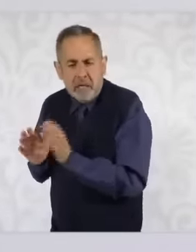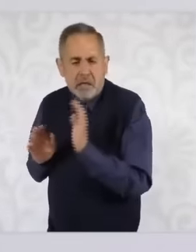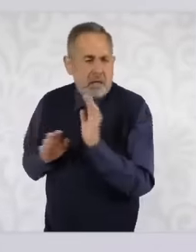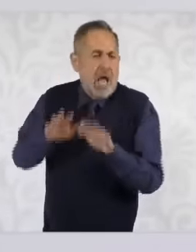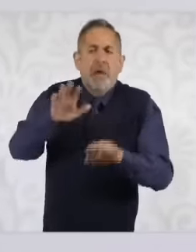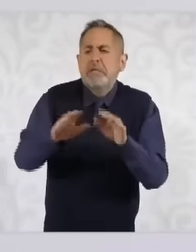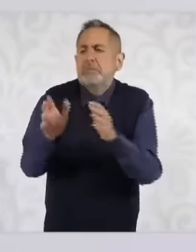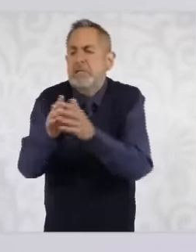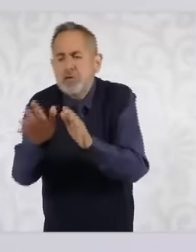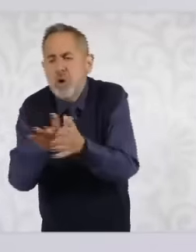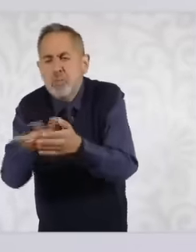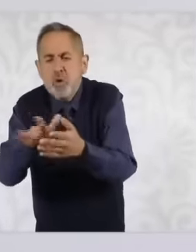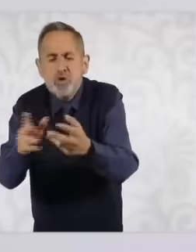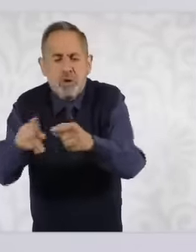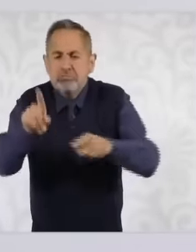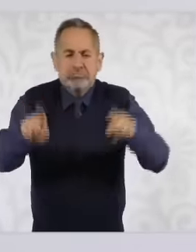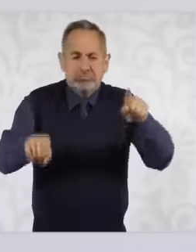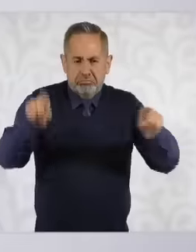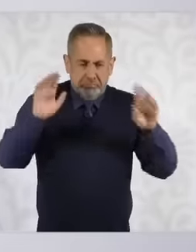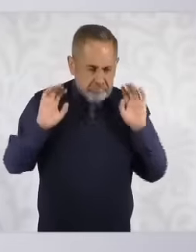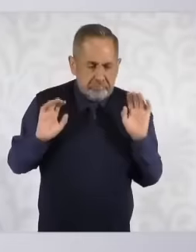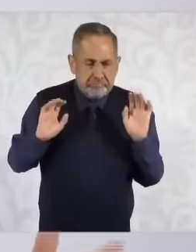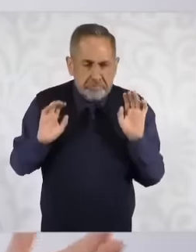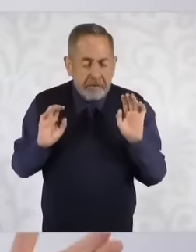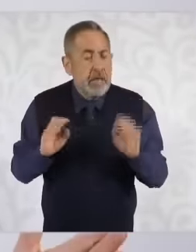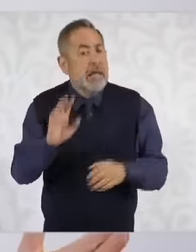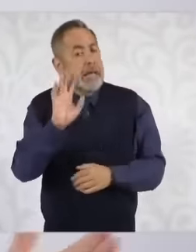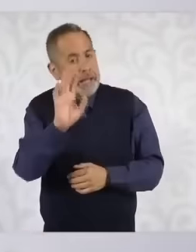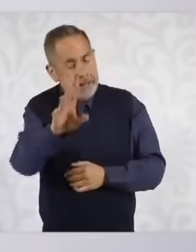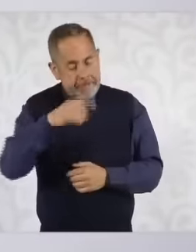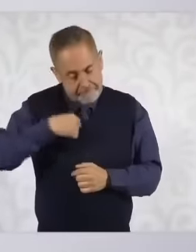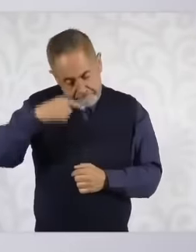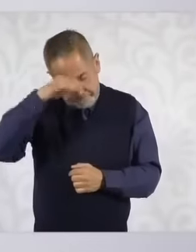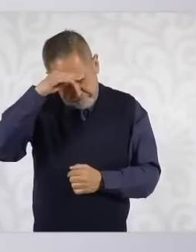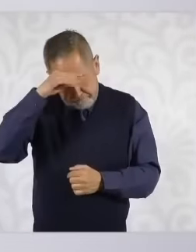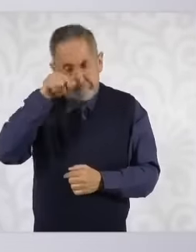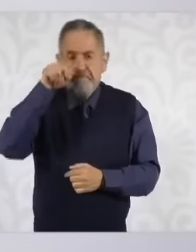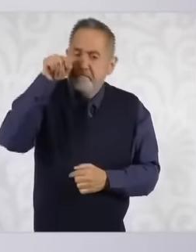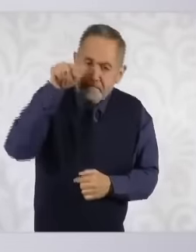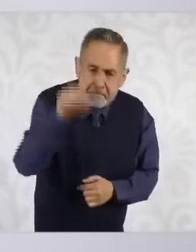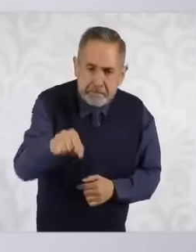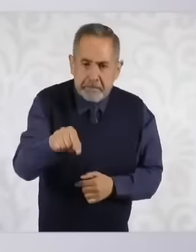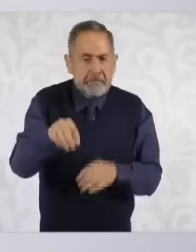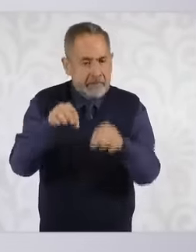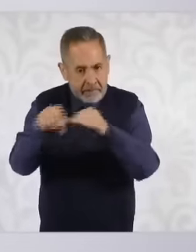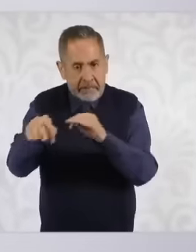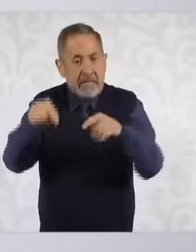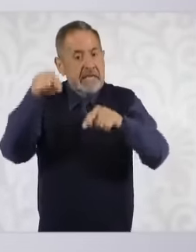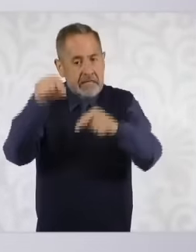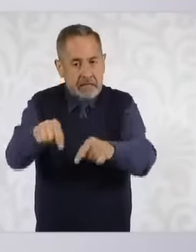even daily wages are hired. We will start with those who are hired in the large ones to